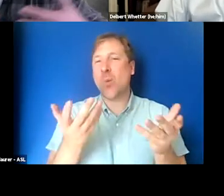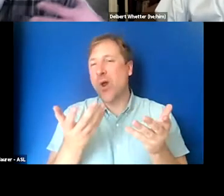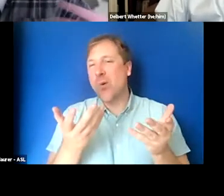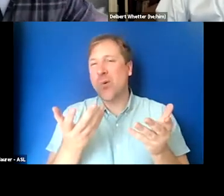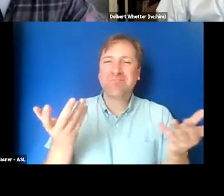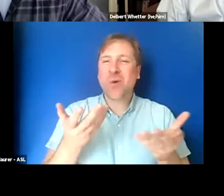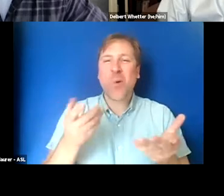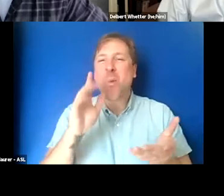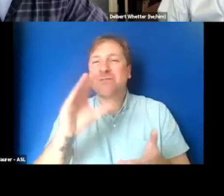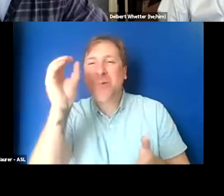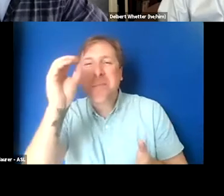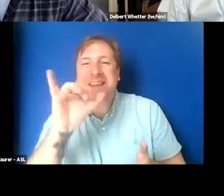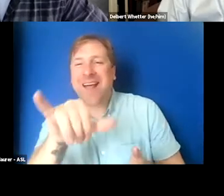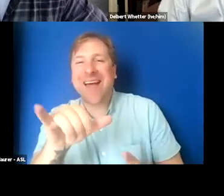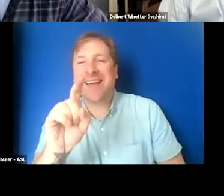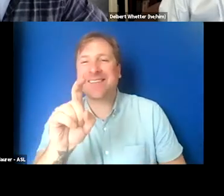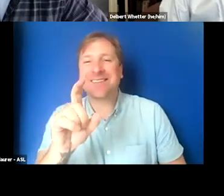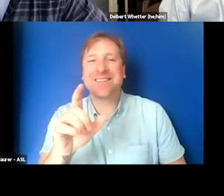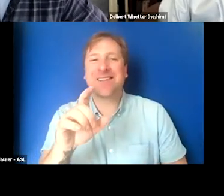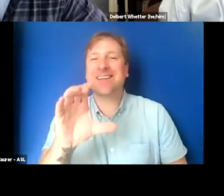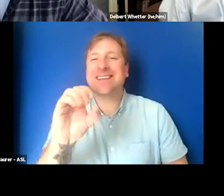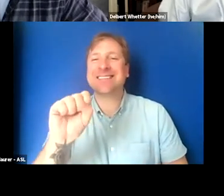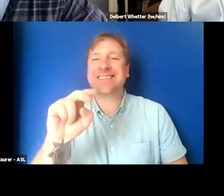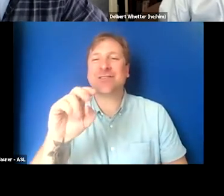what do you have to say about that question of censorship?